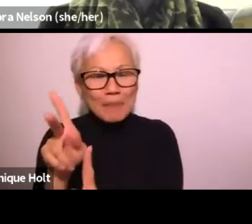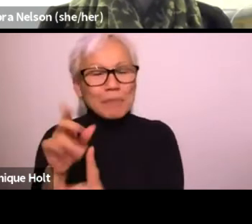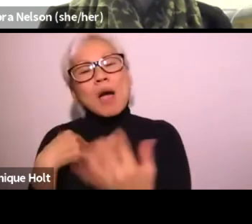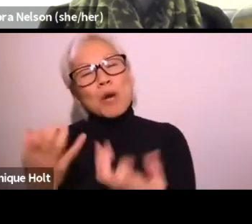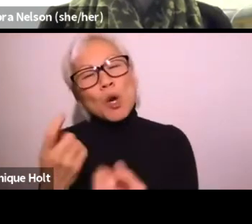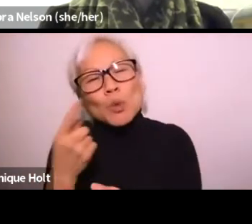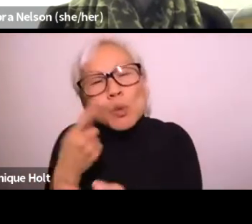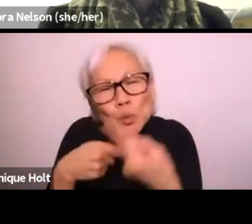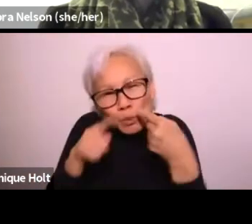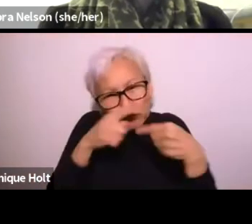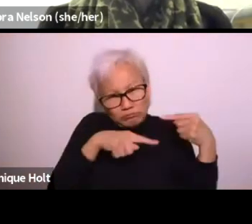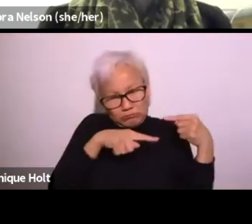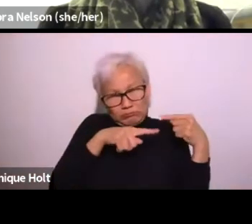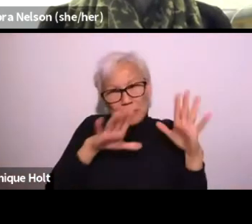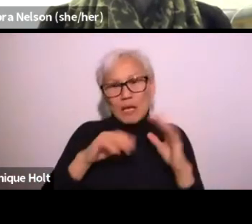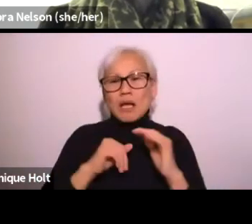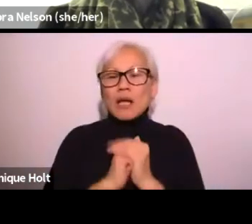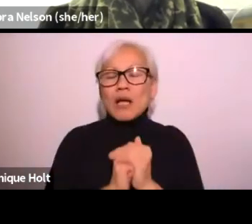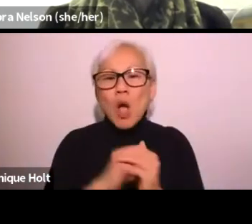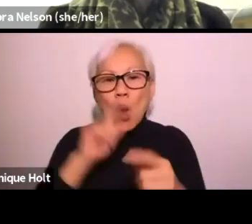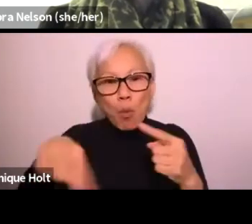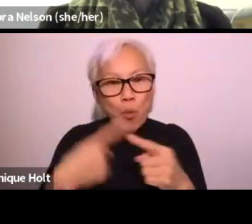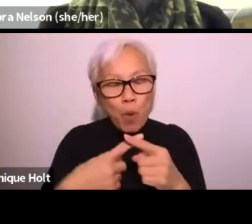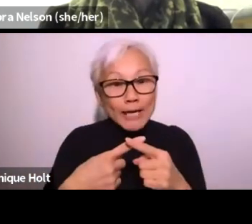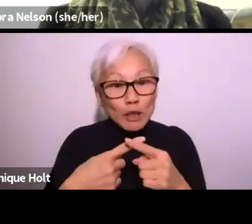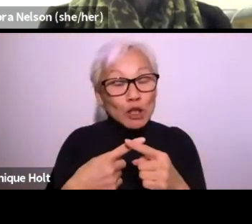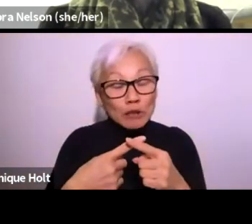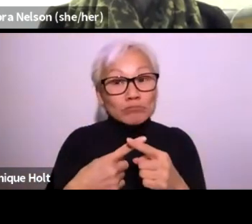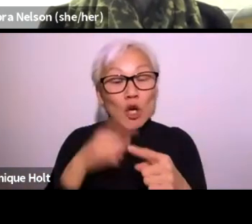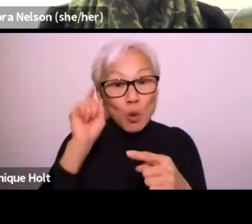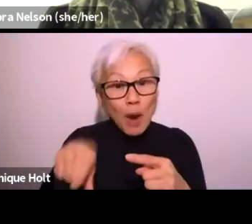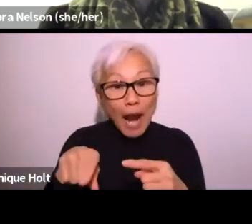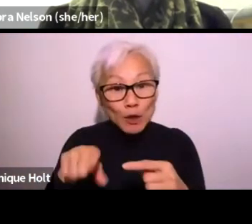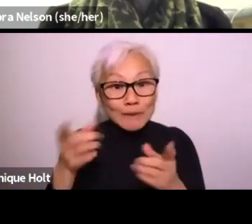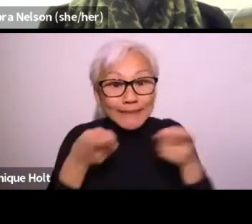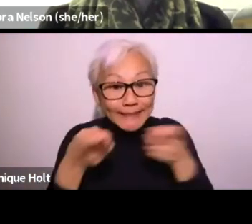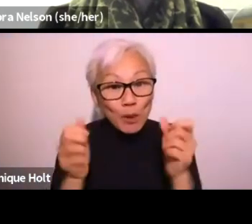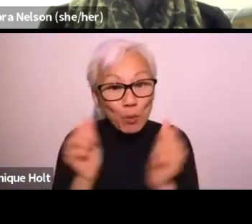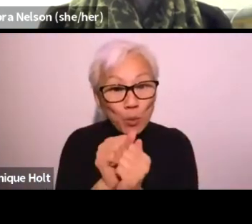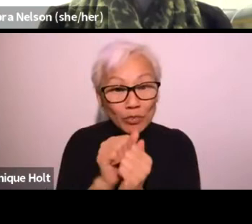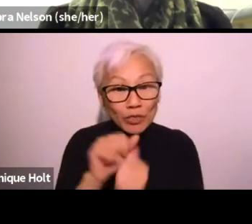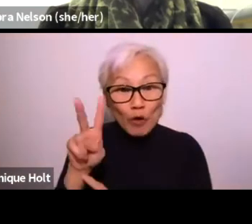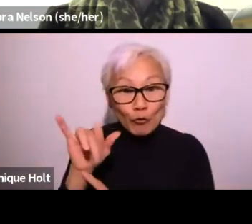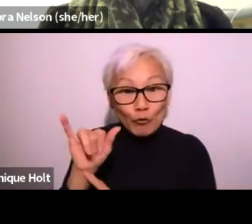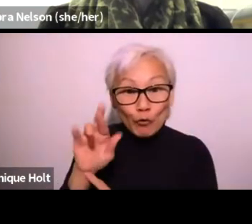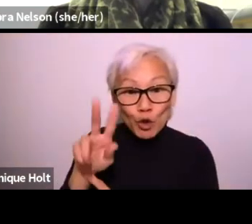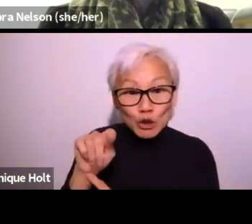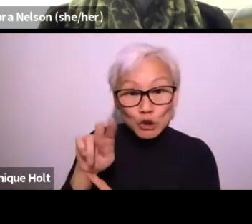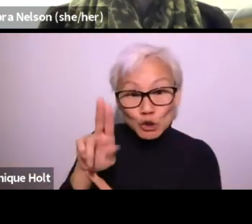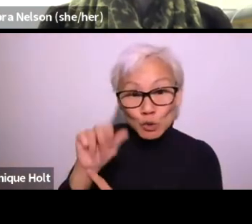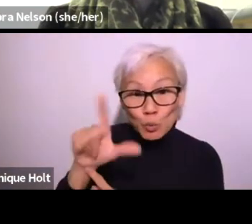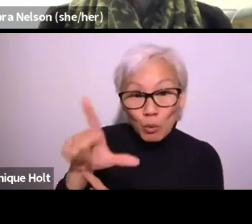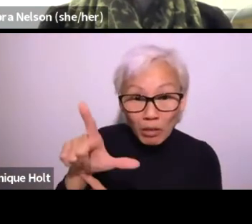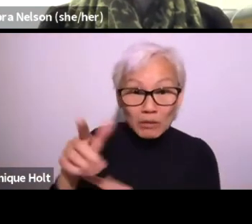the fear of going back. I want to go back to when we had to deal with virtual,